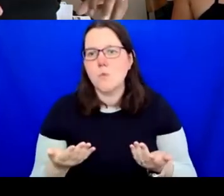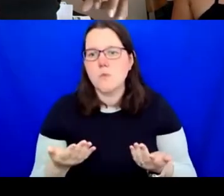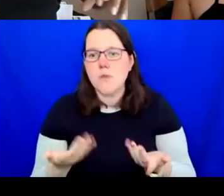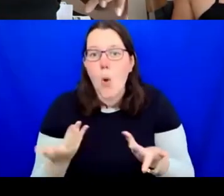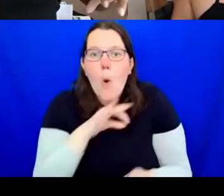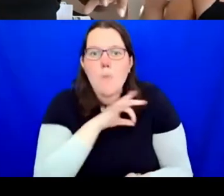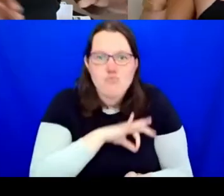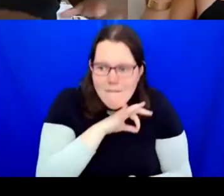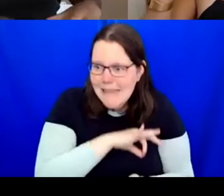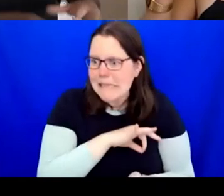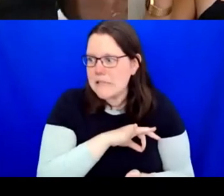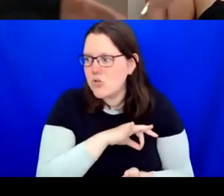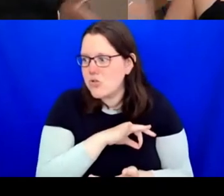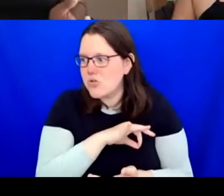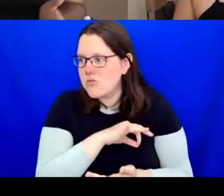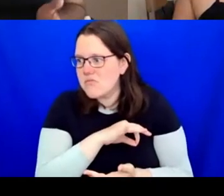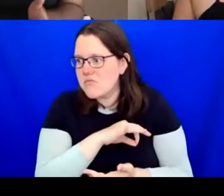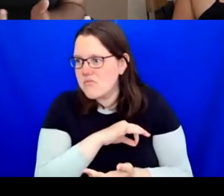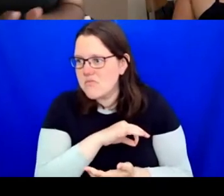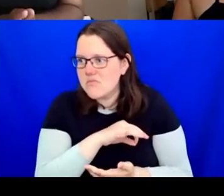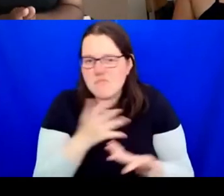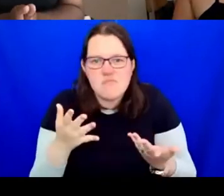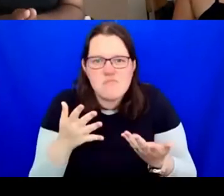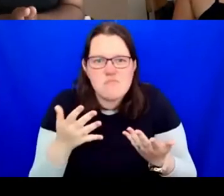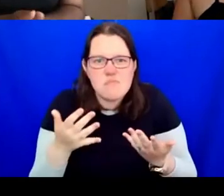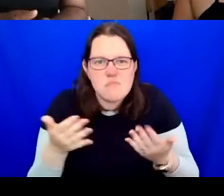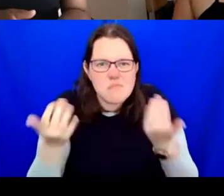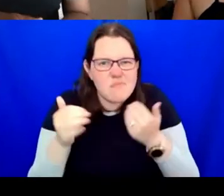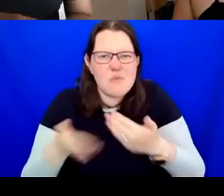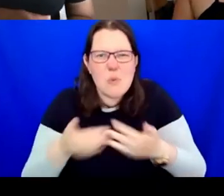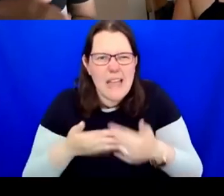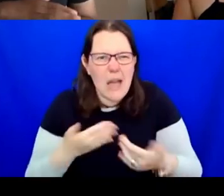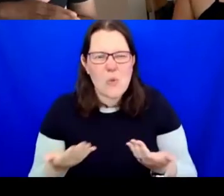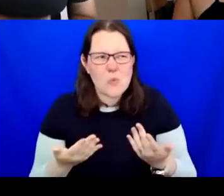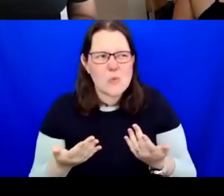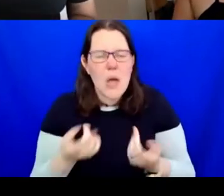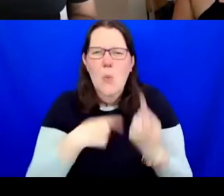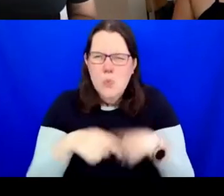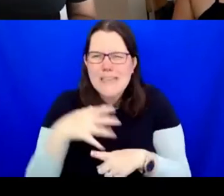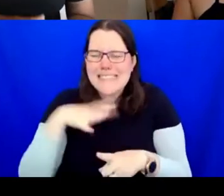into the system. That's one of the things we need to look at. What is the motive for the change? Are